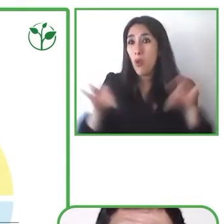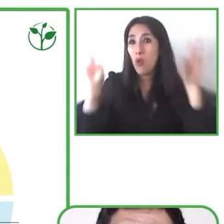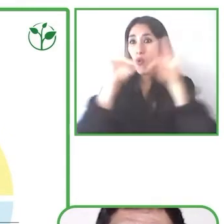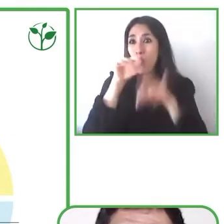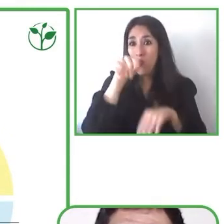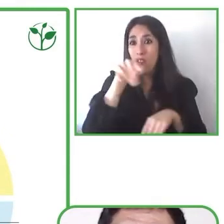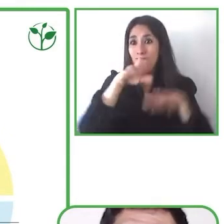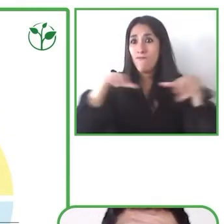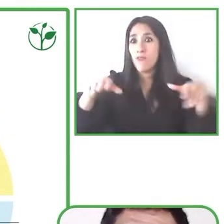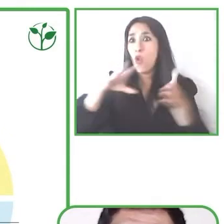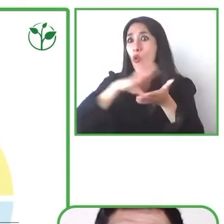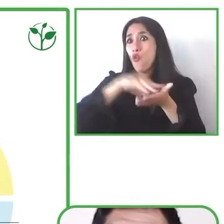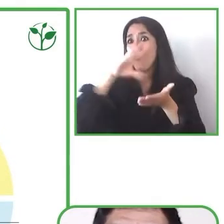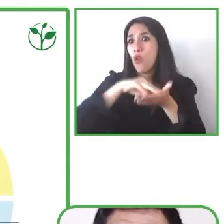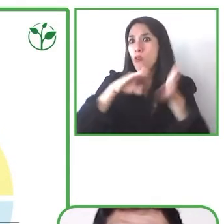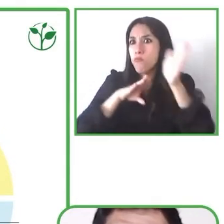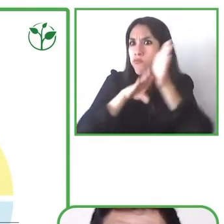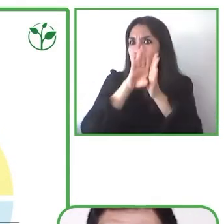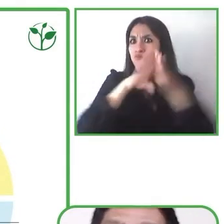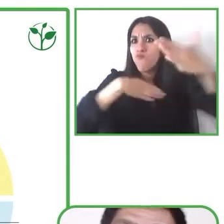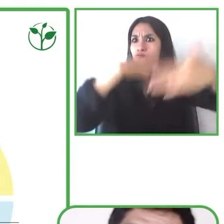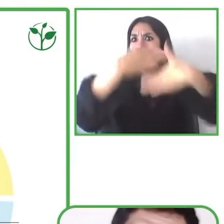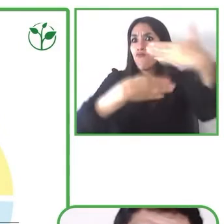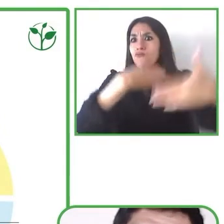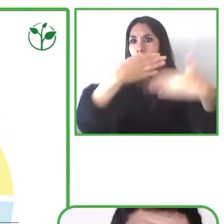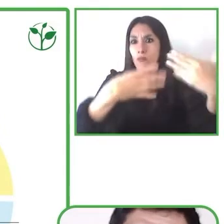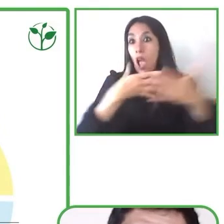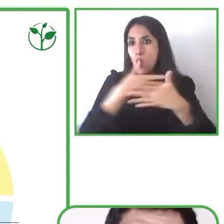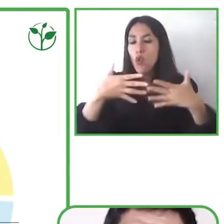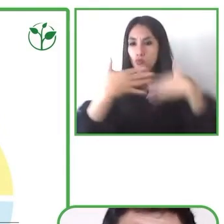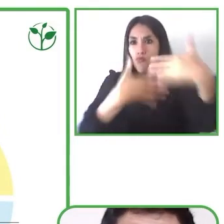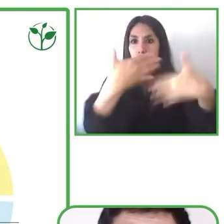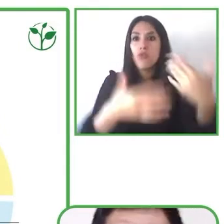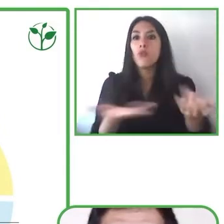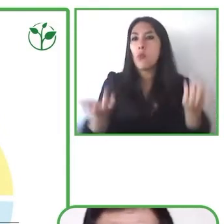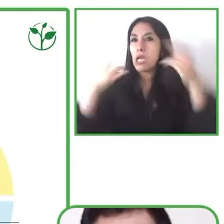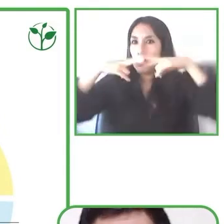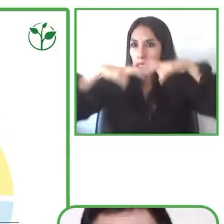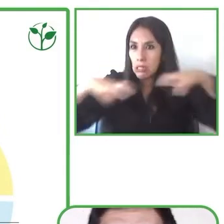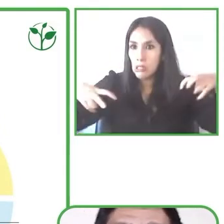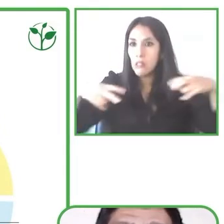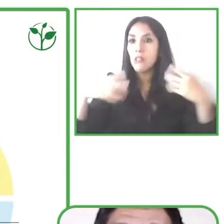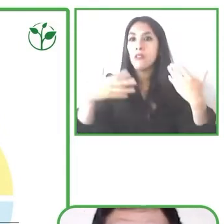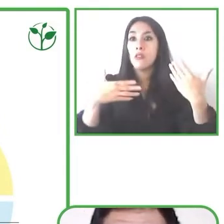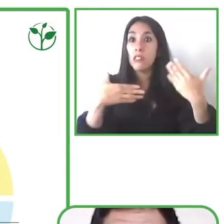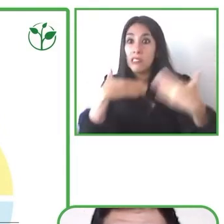So, research has shown us that for children with intellectual disabilities